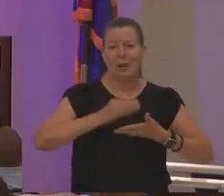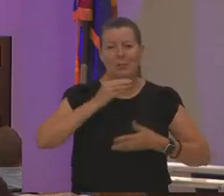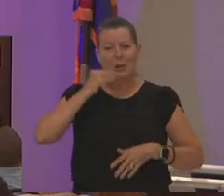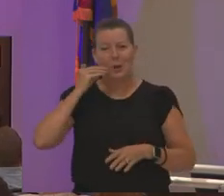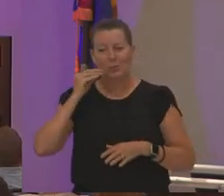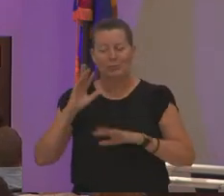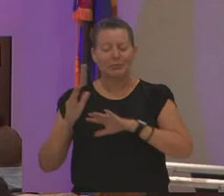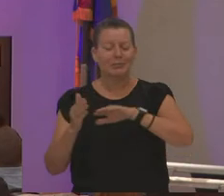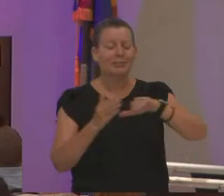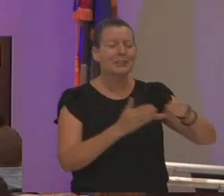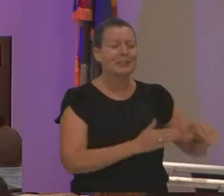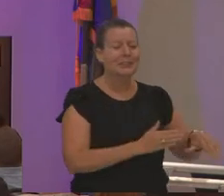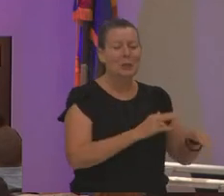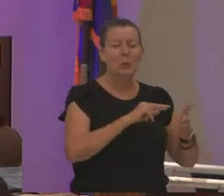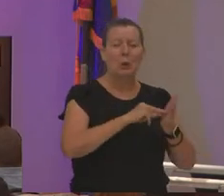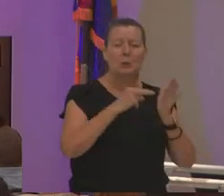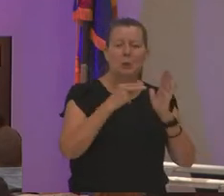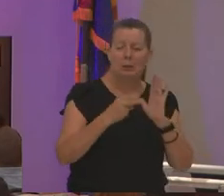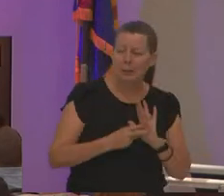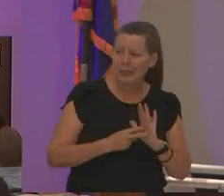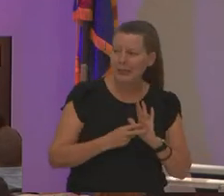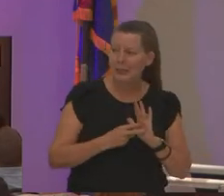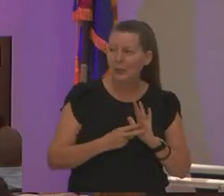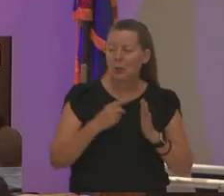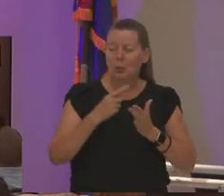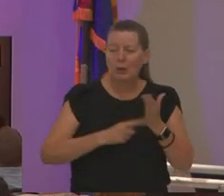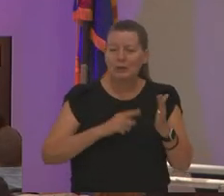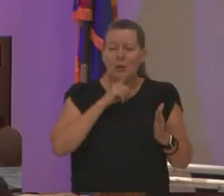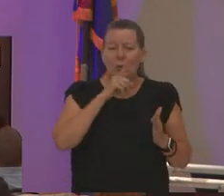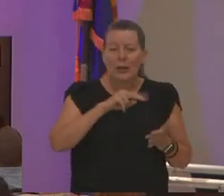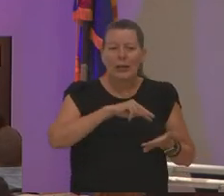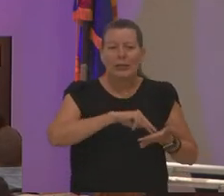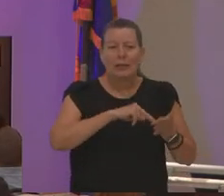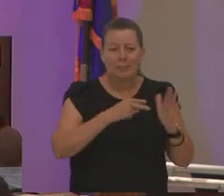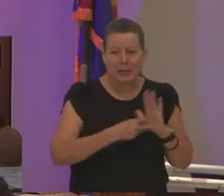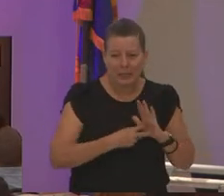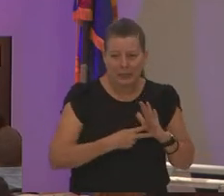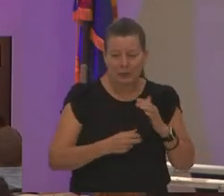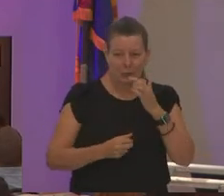we mean by what's at what that really means and there are some things that i have heard